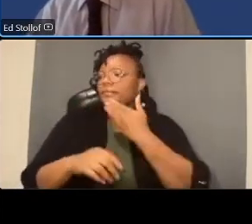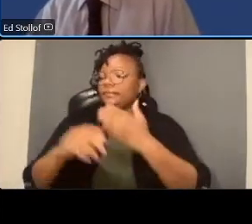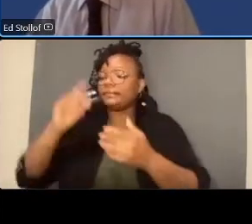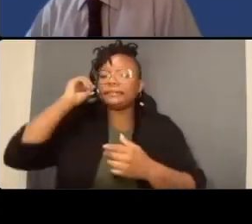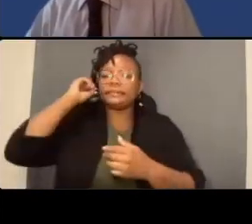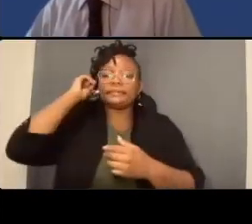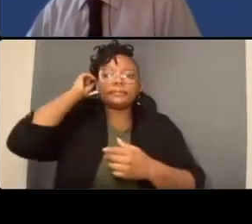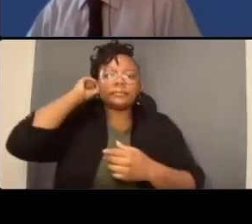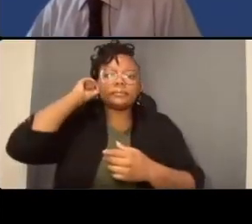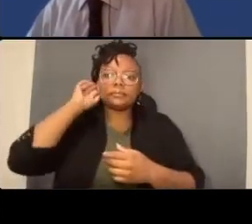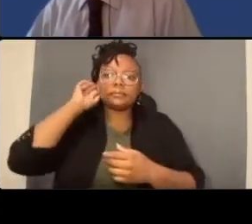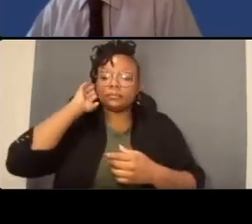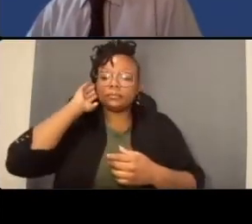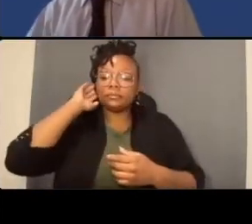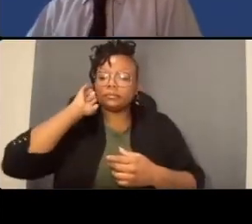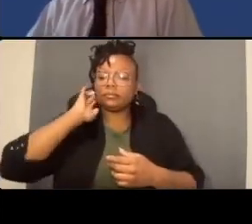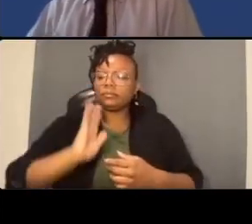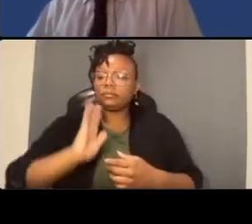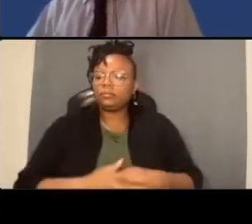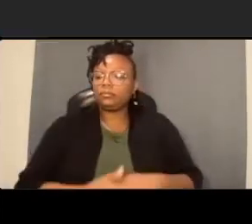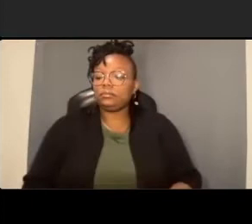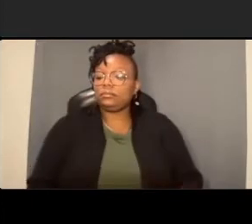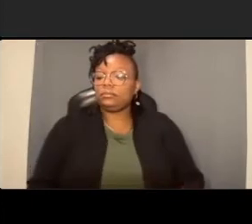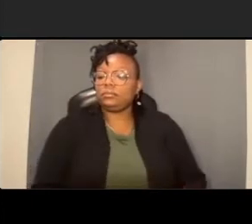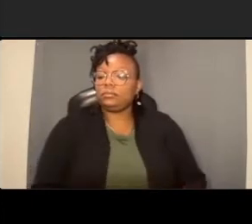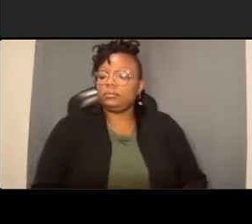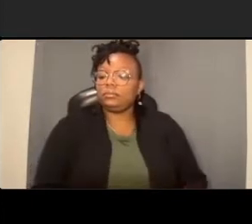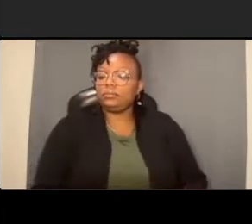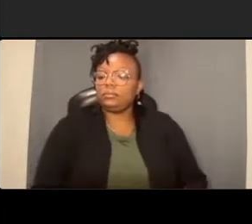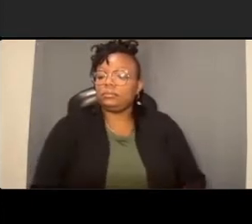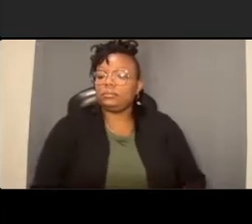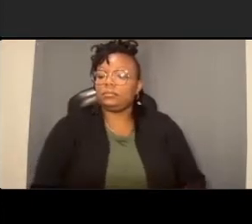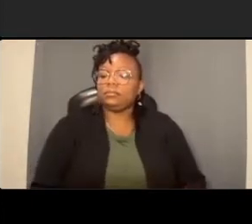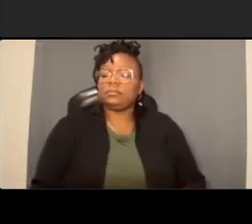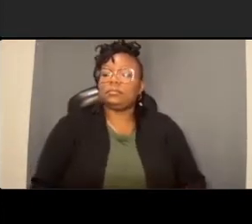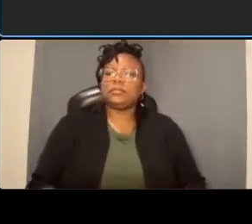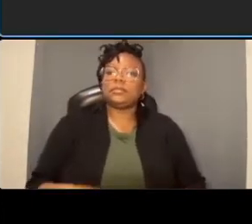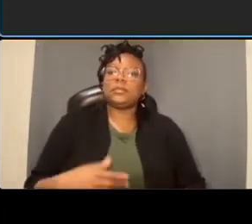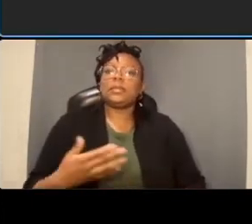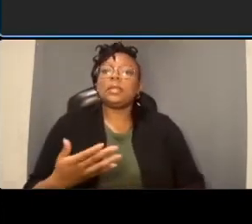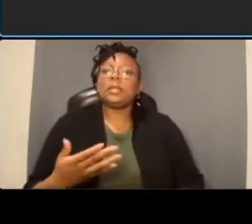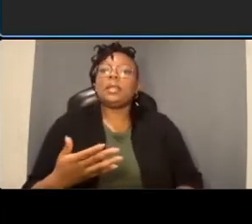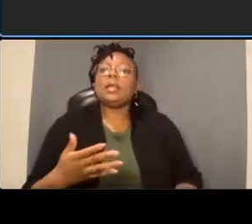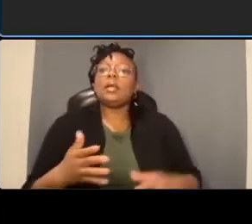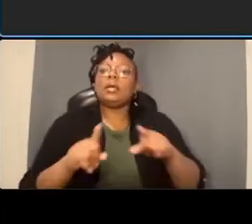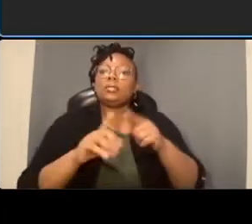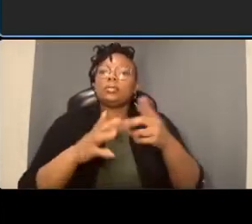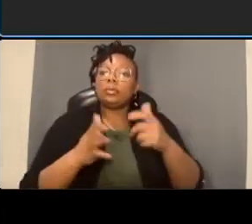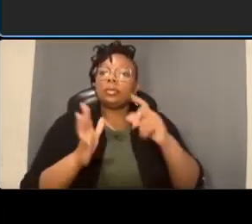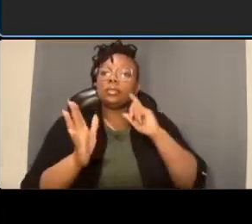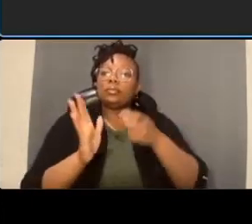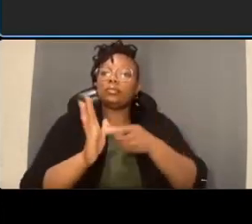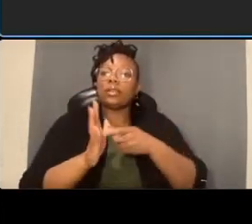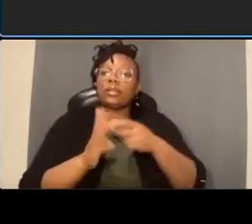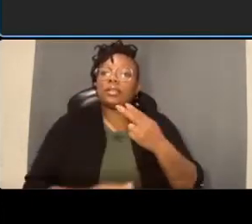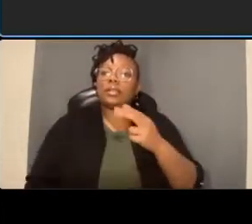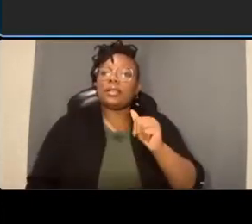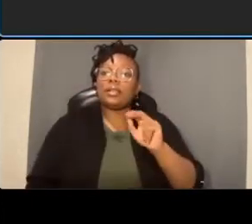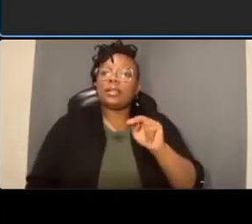thank you richard and let me also recognize hannah if we can unmute hannah